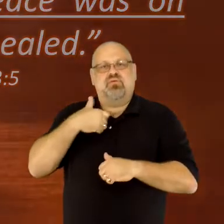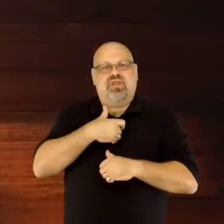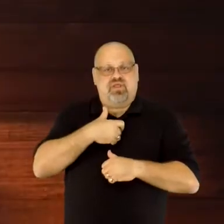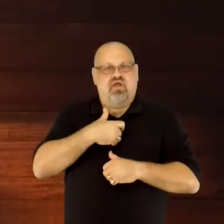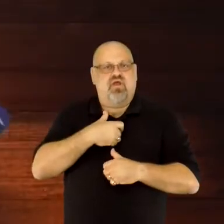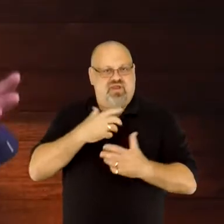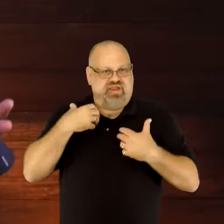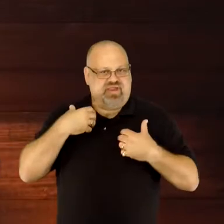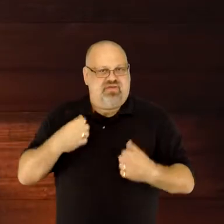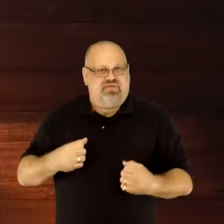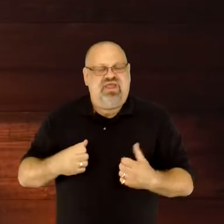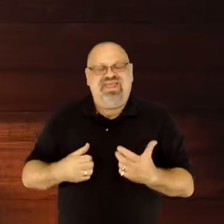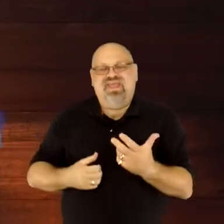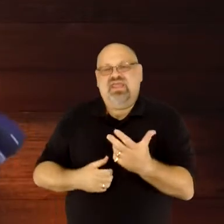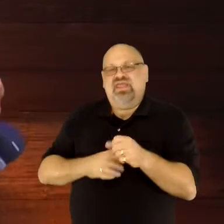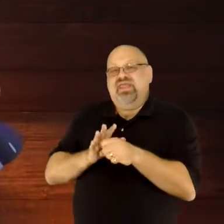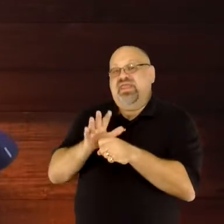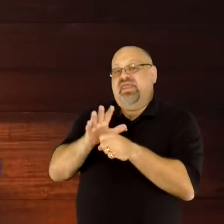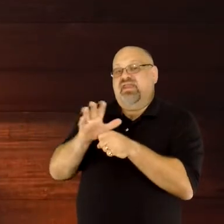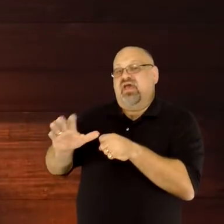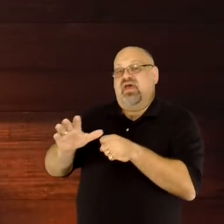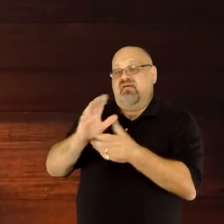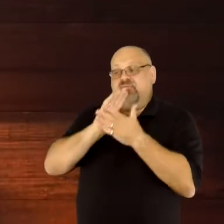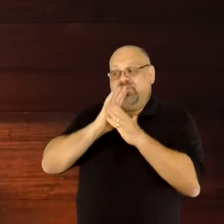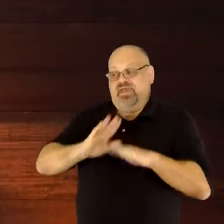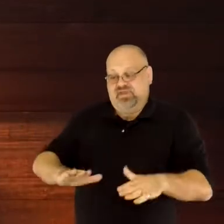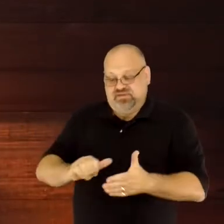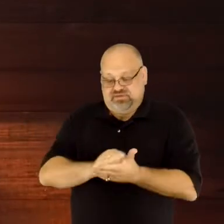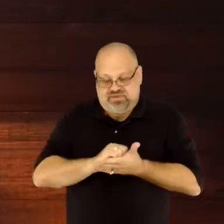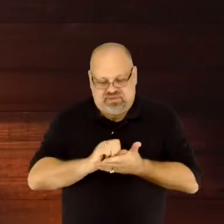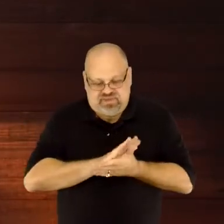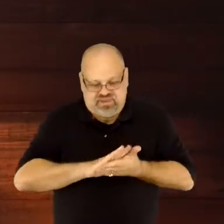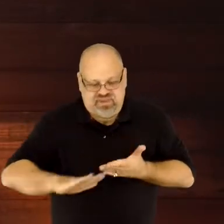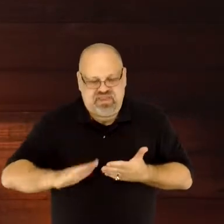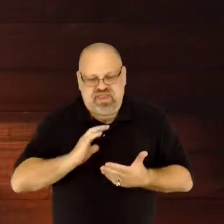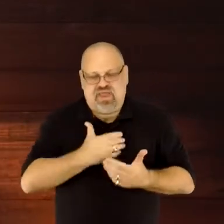Enough peace to wipe away our sins (or transgressions). Enough peace